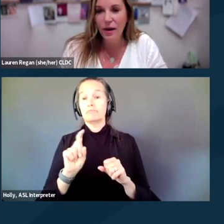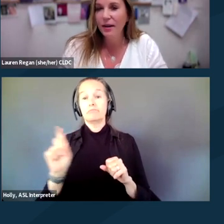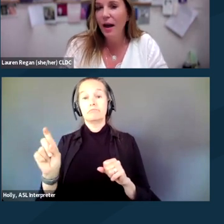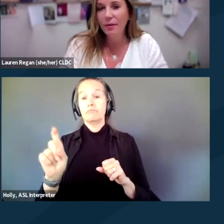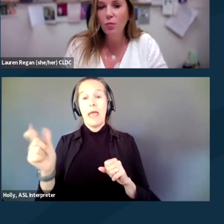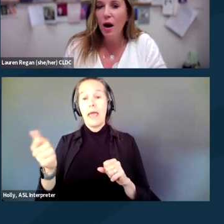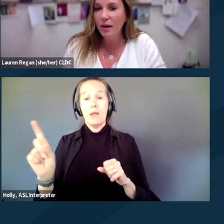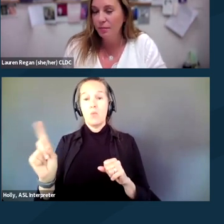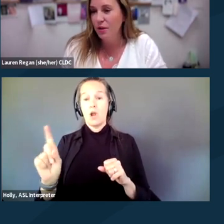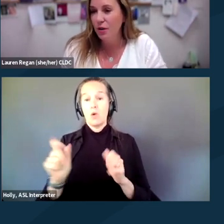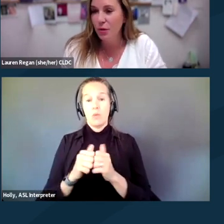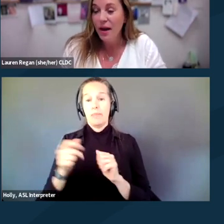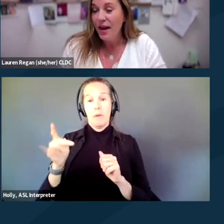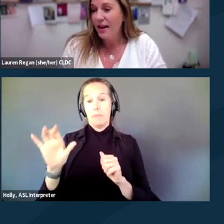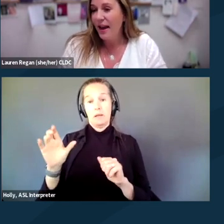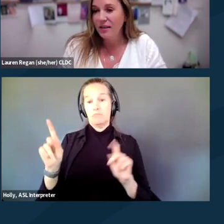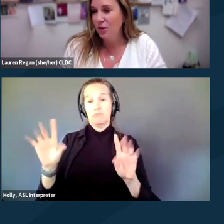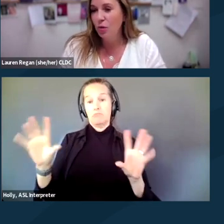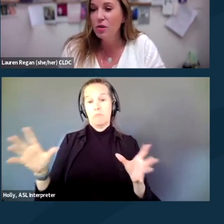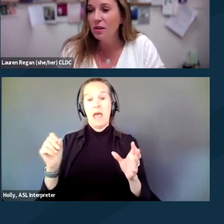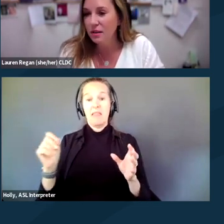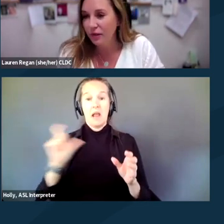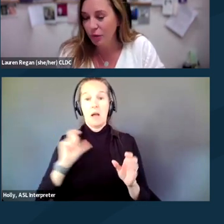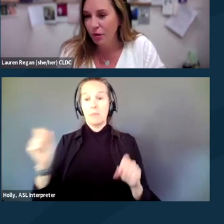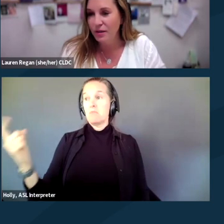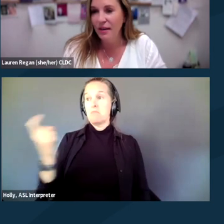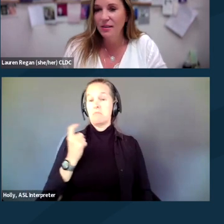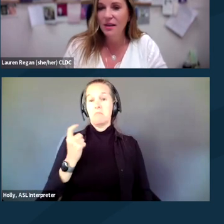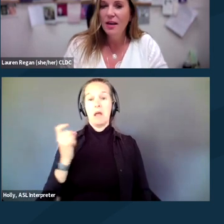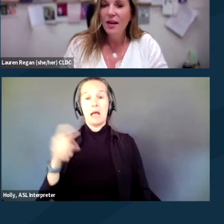and a cop can walk up to you and ask who's the leader of your protest.